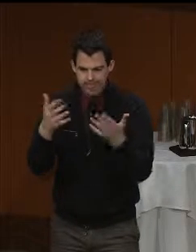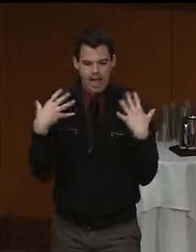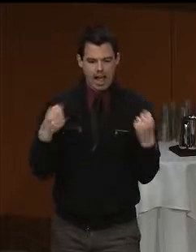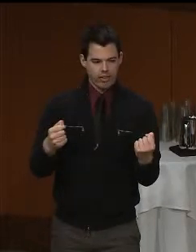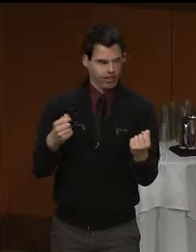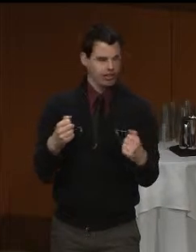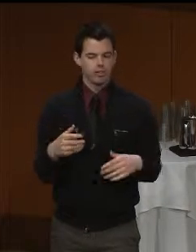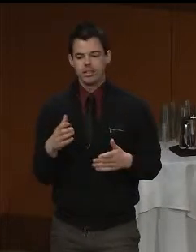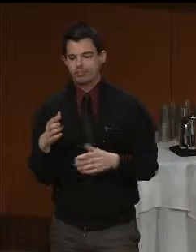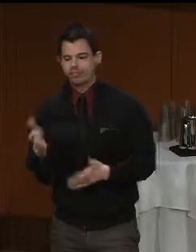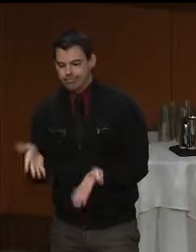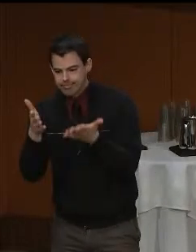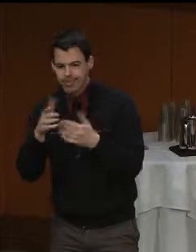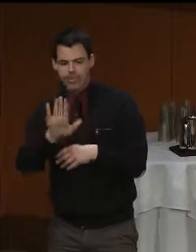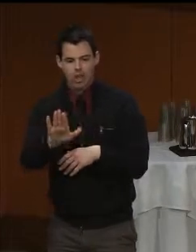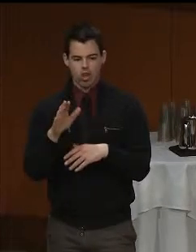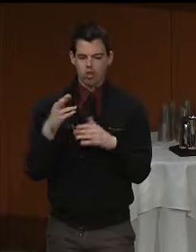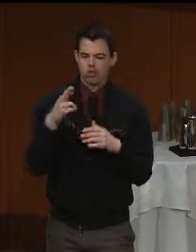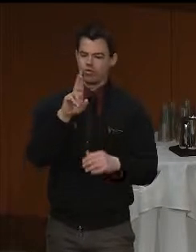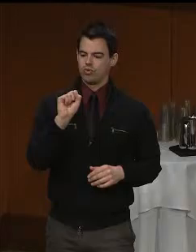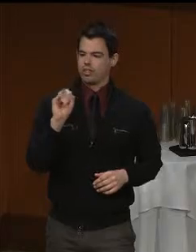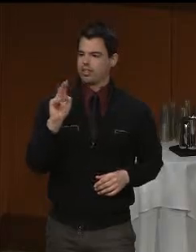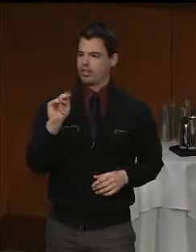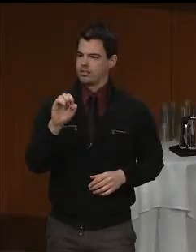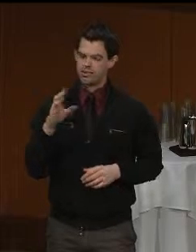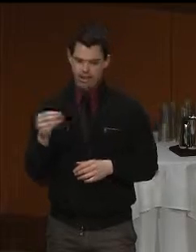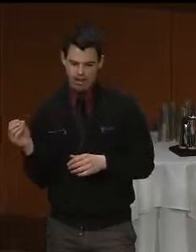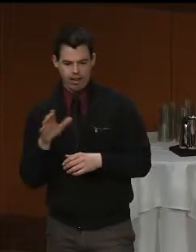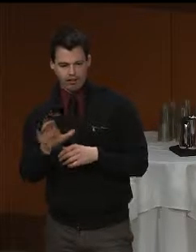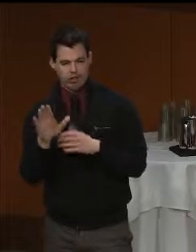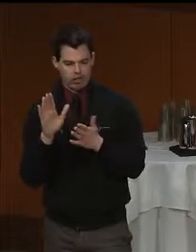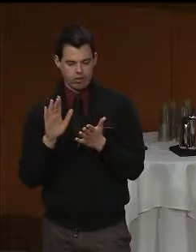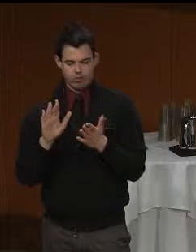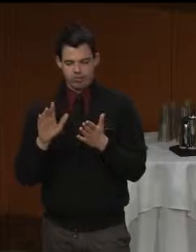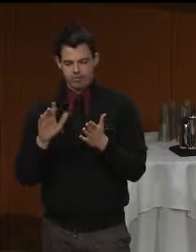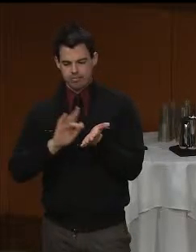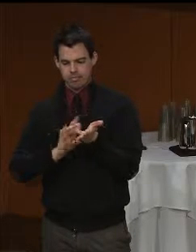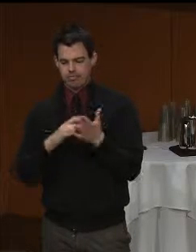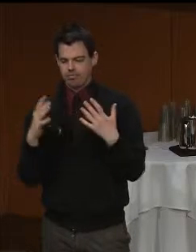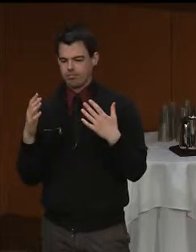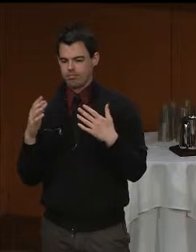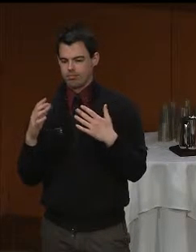thus contributing to the quality of life for individuals, families and communities.